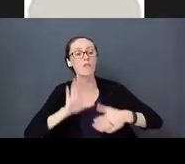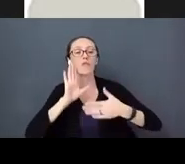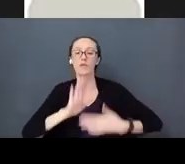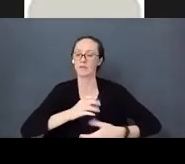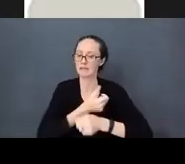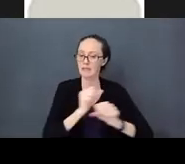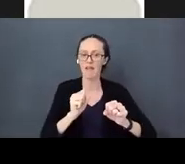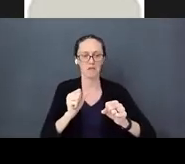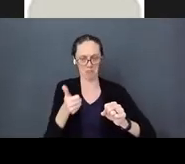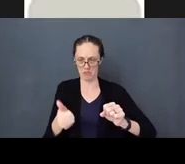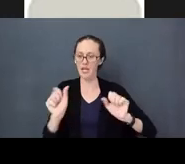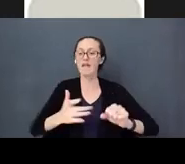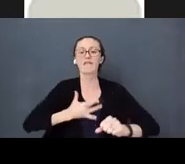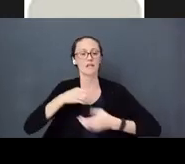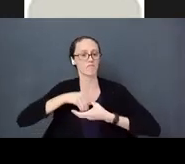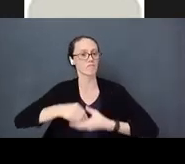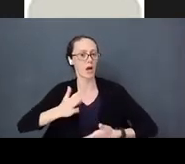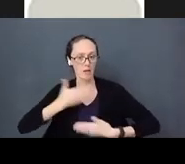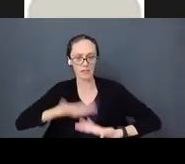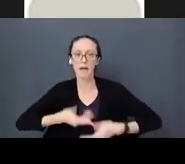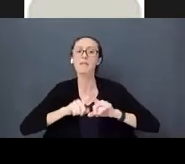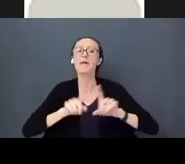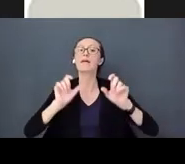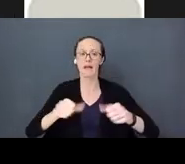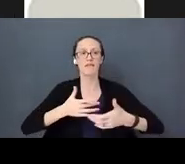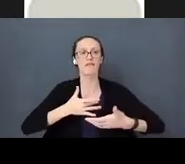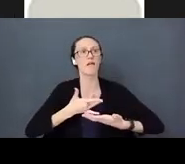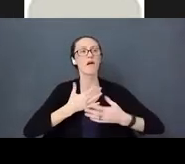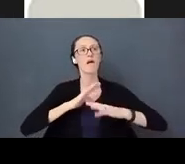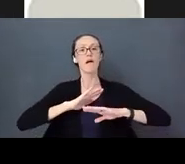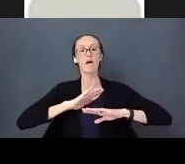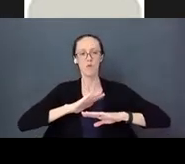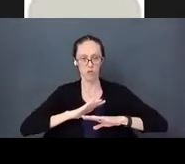and that is what loves does. It gives that baby a way to feel “I have a place where I can feel